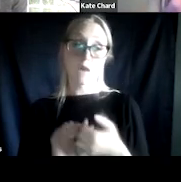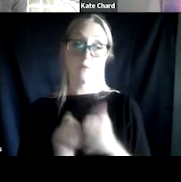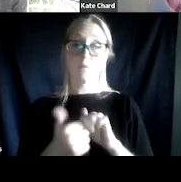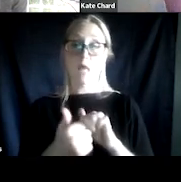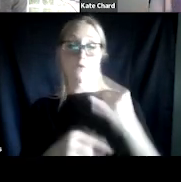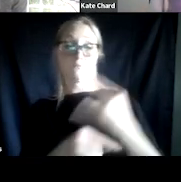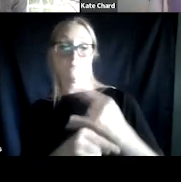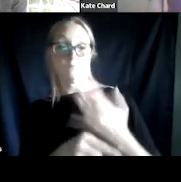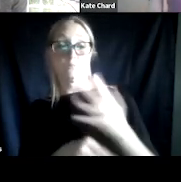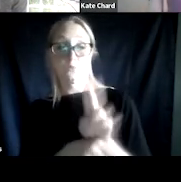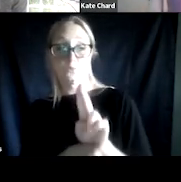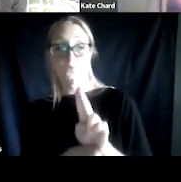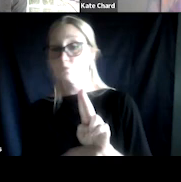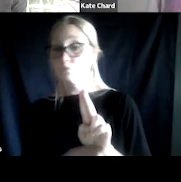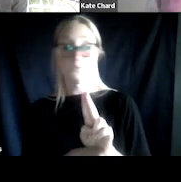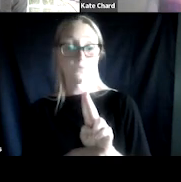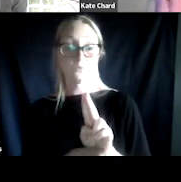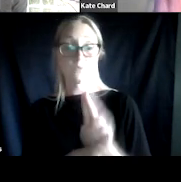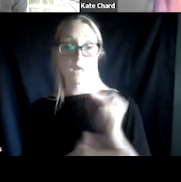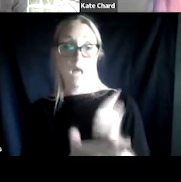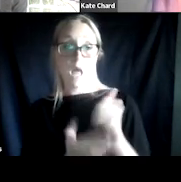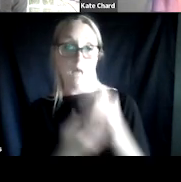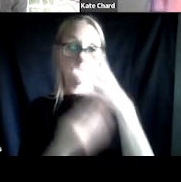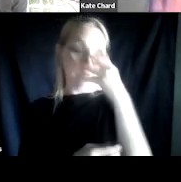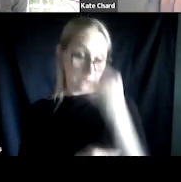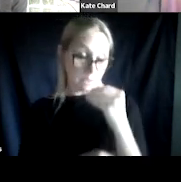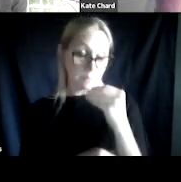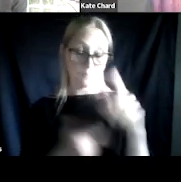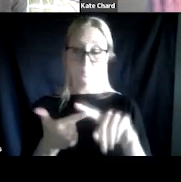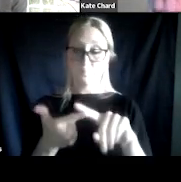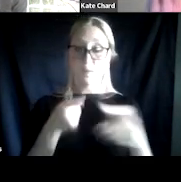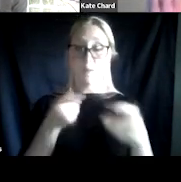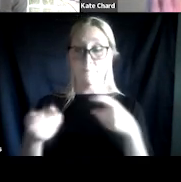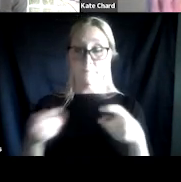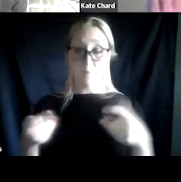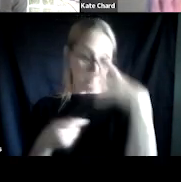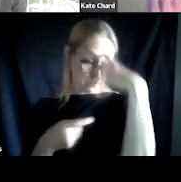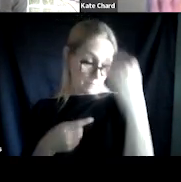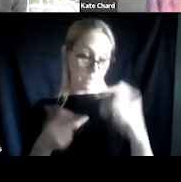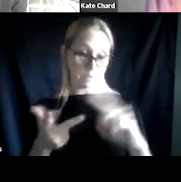help them sleep at night, manage the memories, and not feel like they're a horrible person.